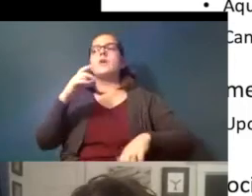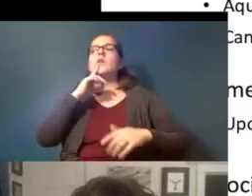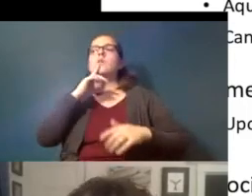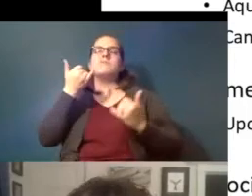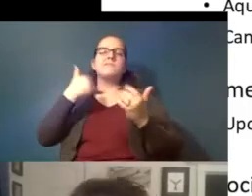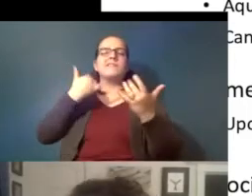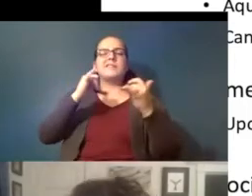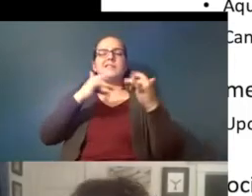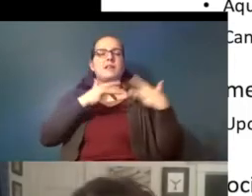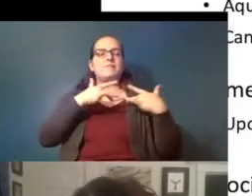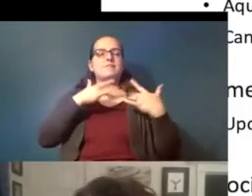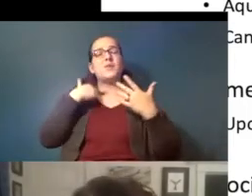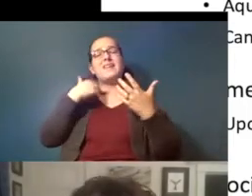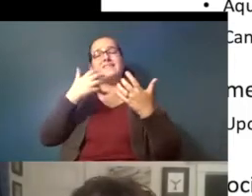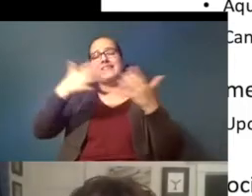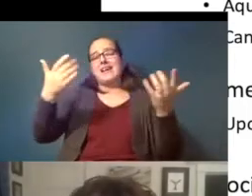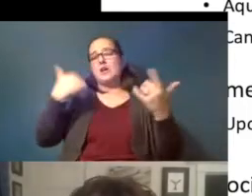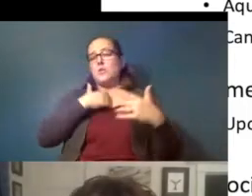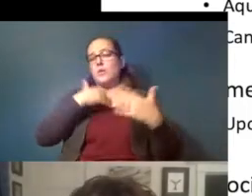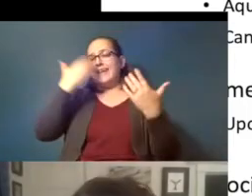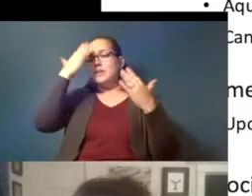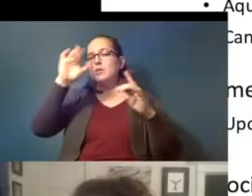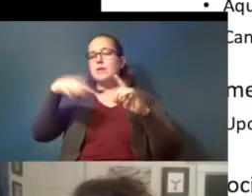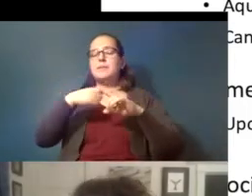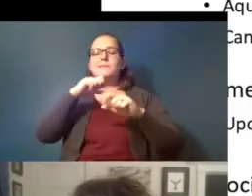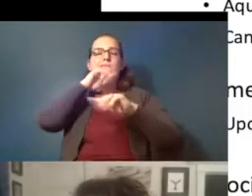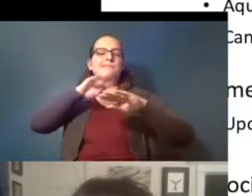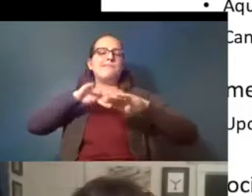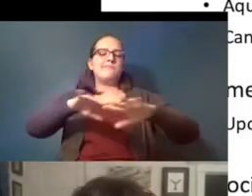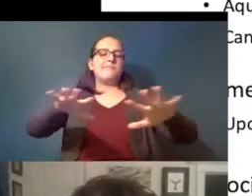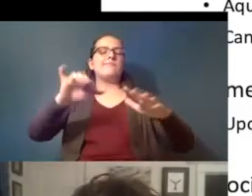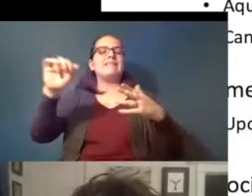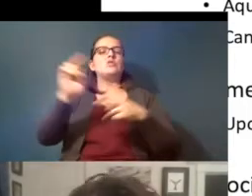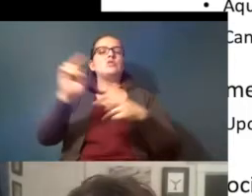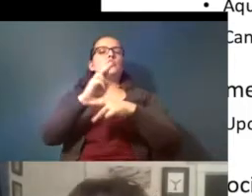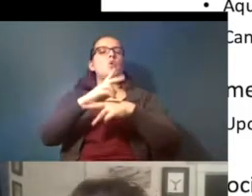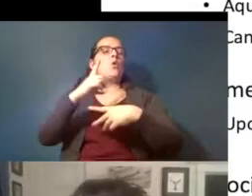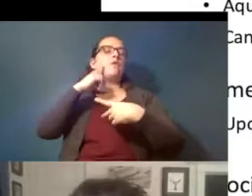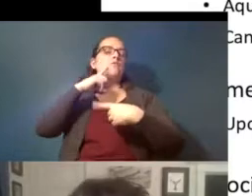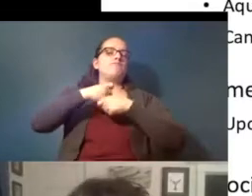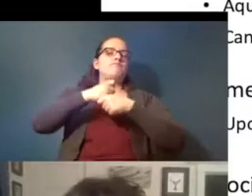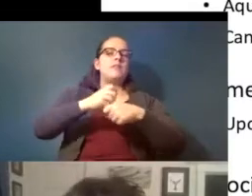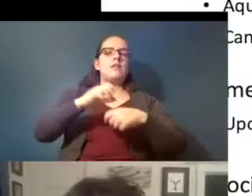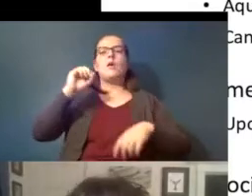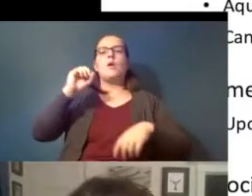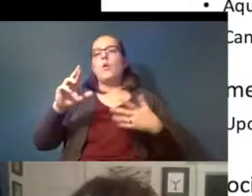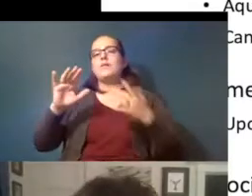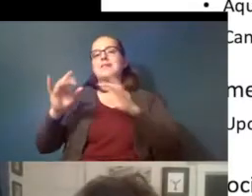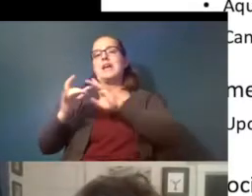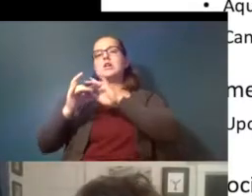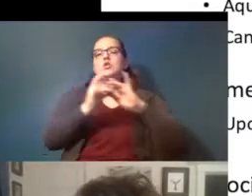about the pollutants that are used to produce or that are associated with plastics